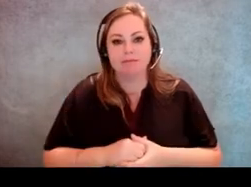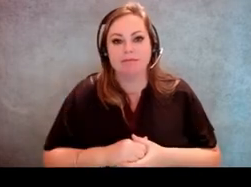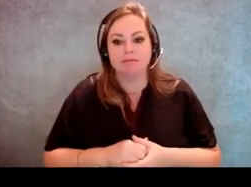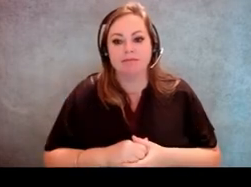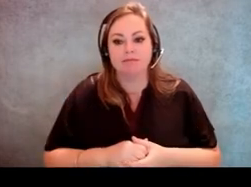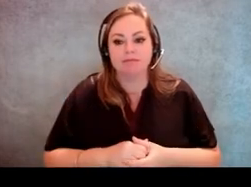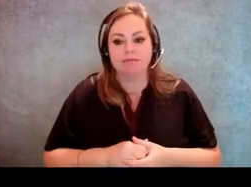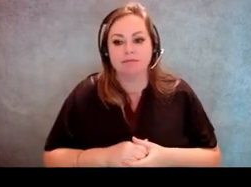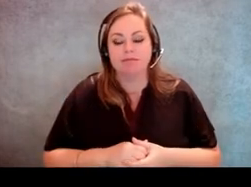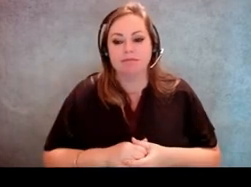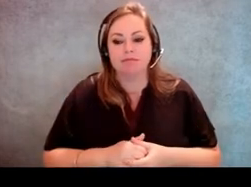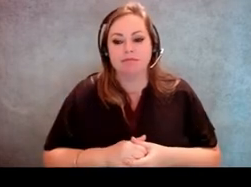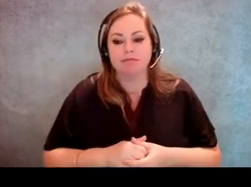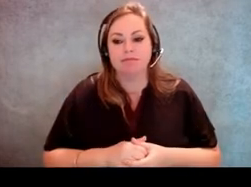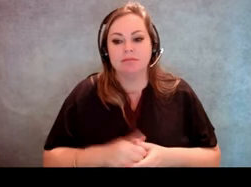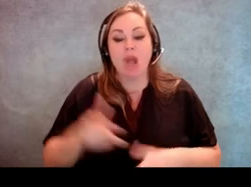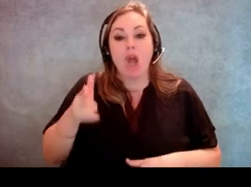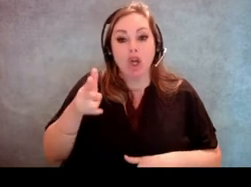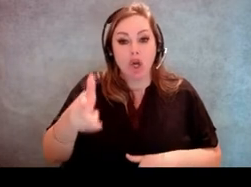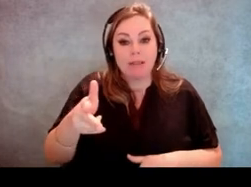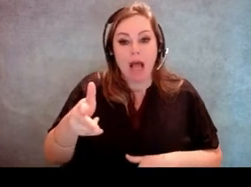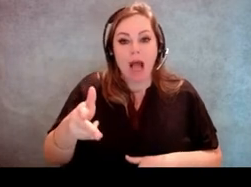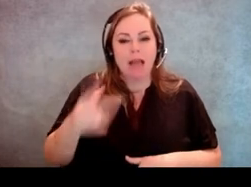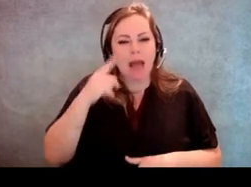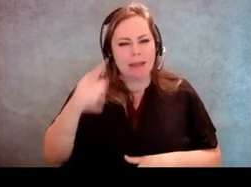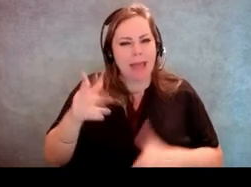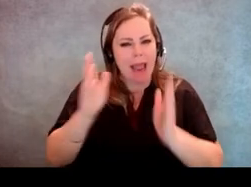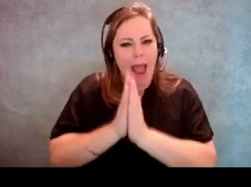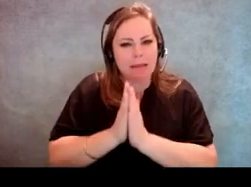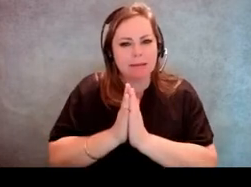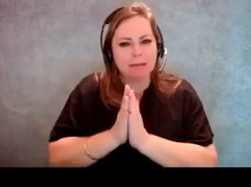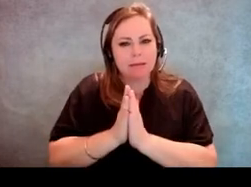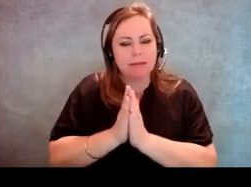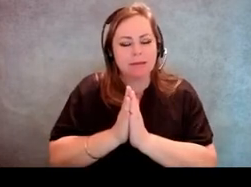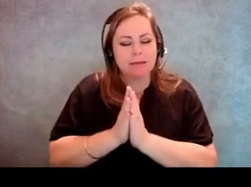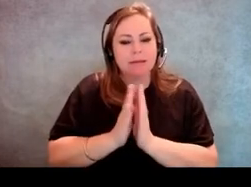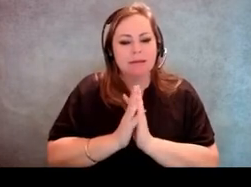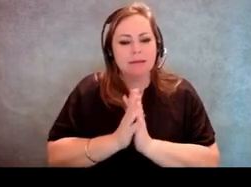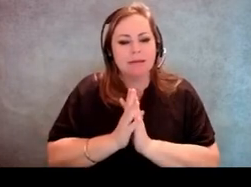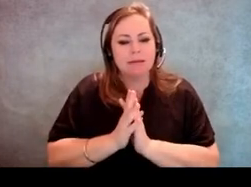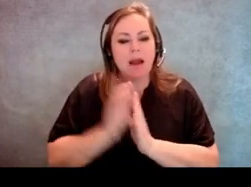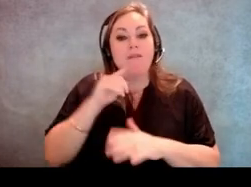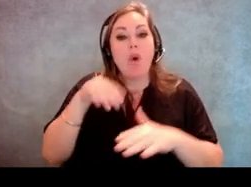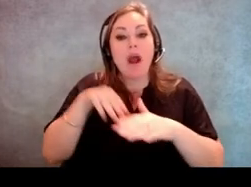[Jeff Miller] Curbside voting, I think they would ask. In terms of accessible pathways,